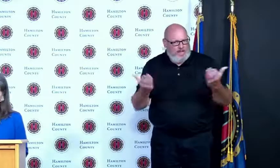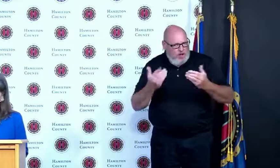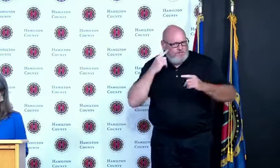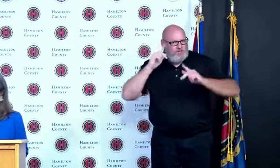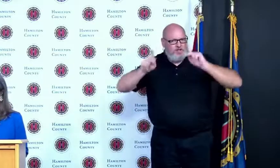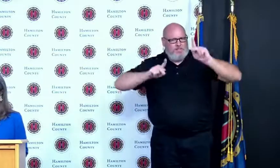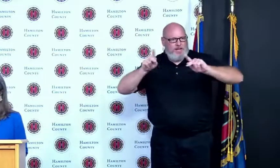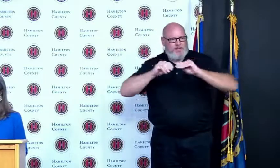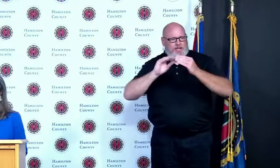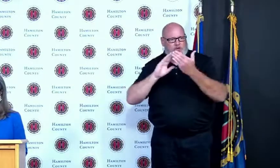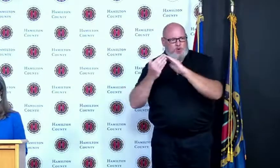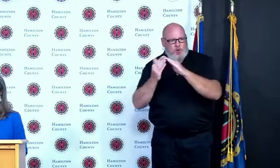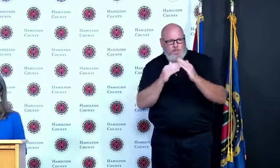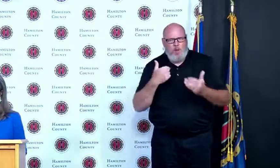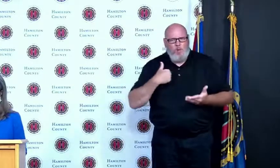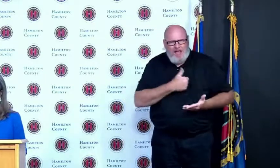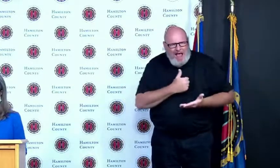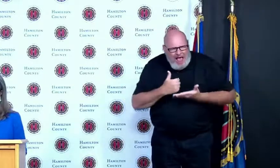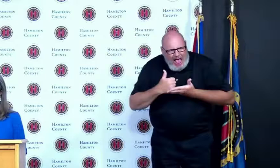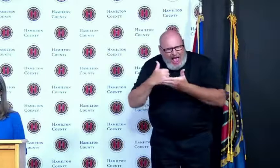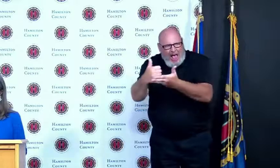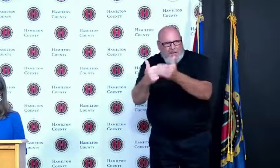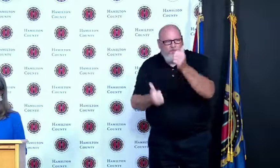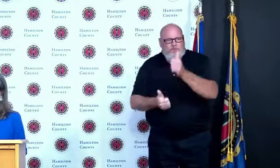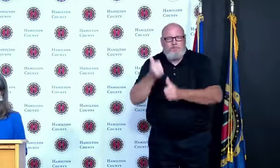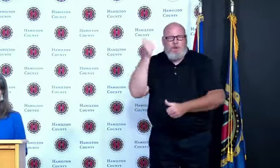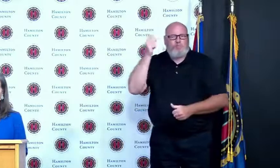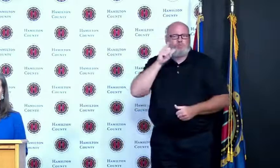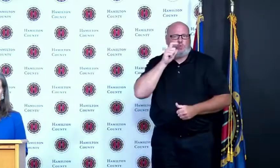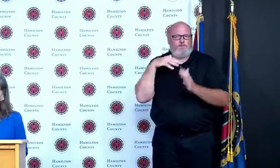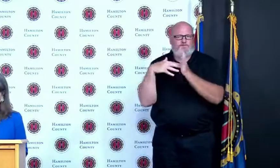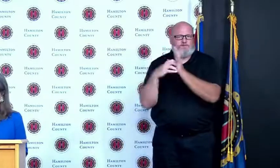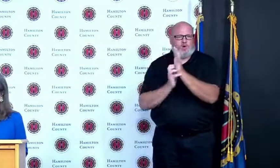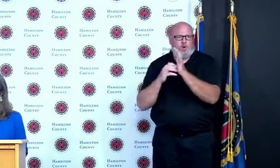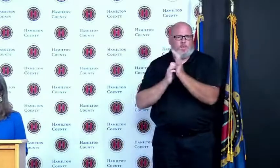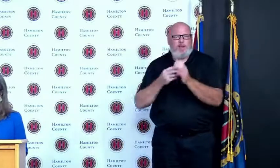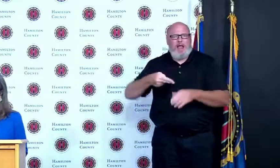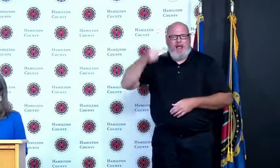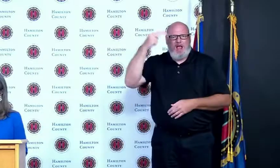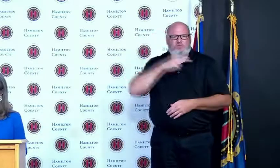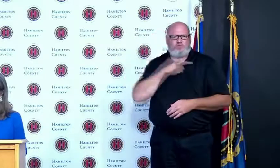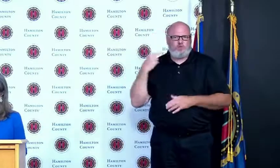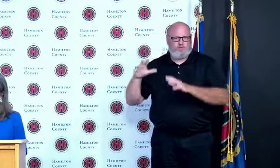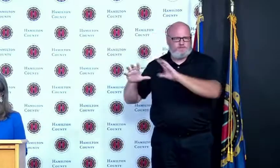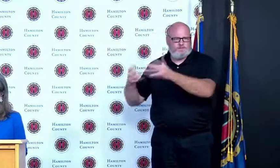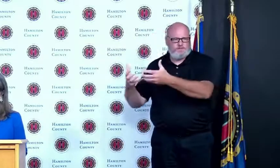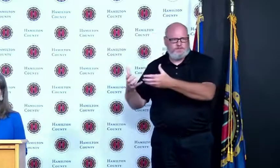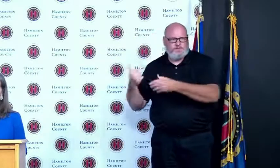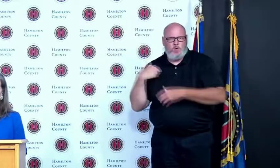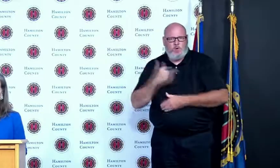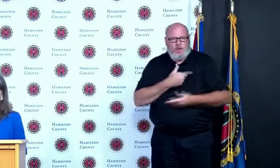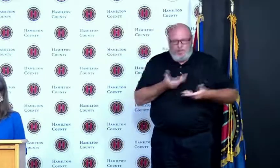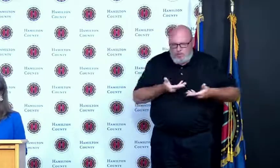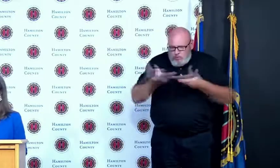among us people stepped up to take meals to shut-ins to provide rides to vaccine clinics